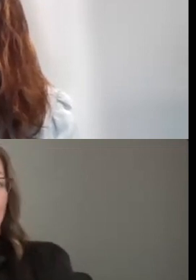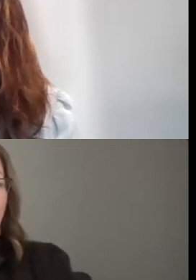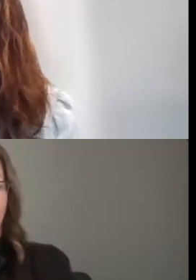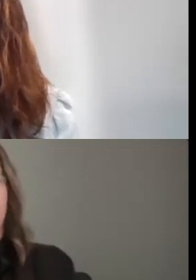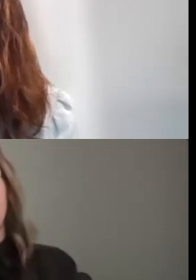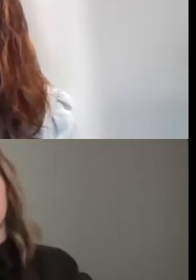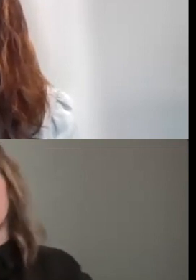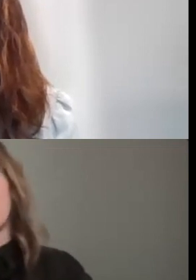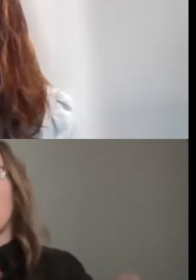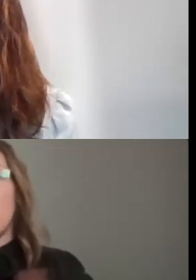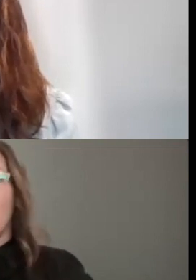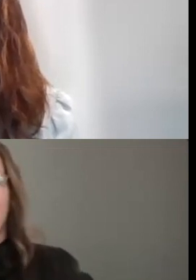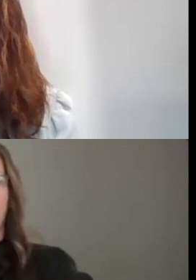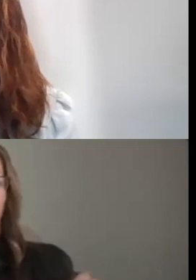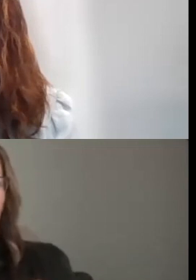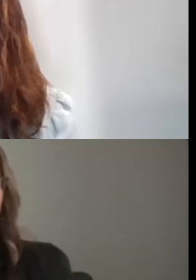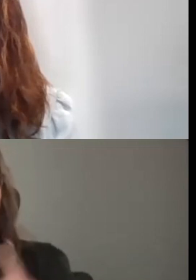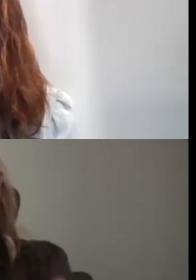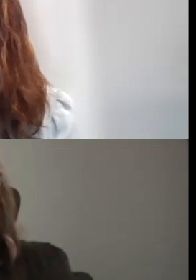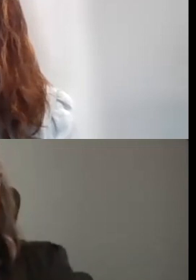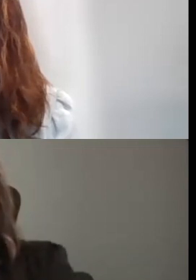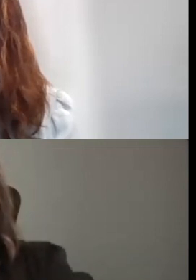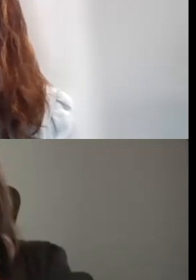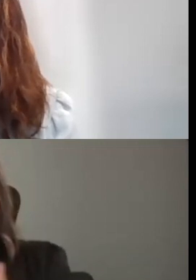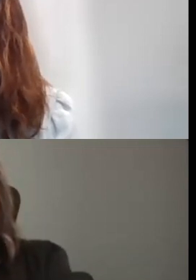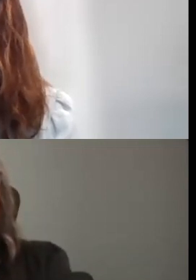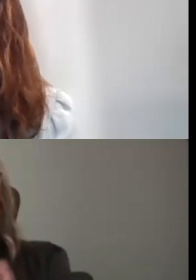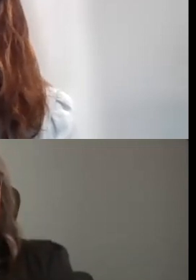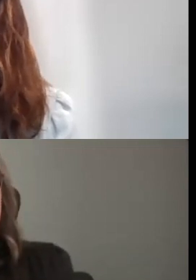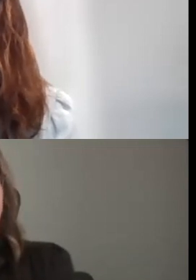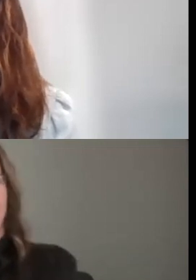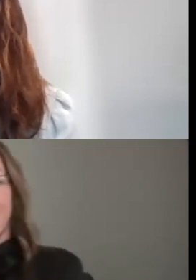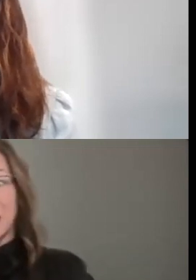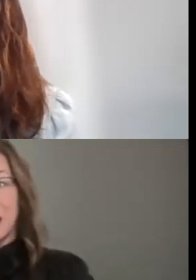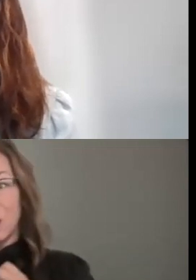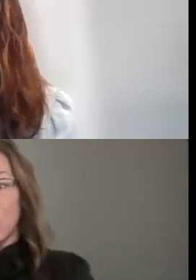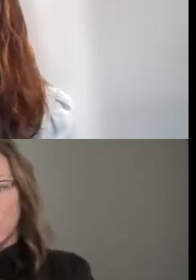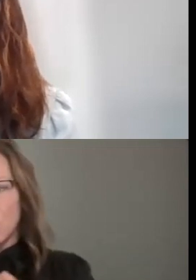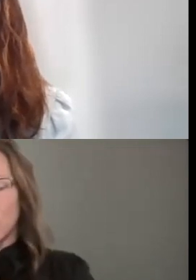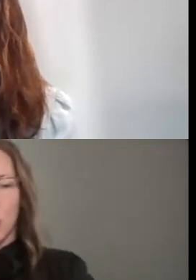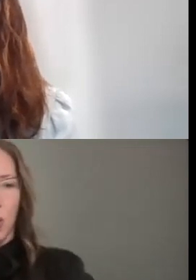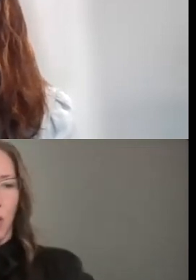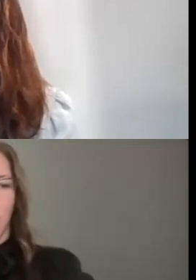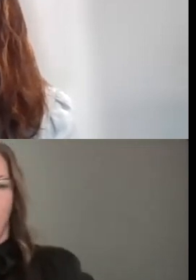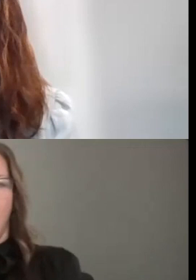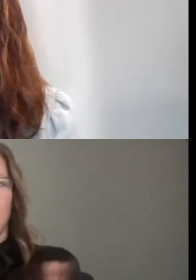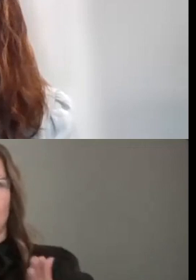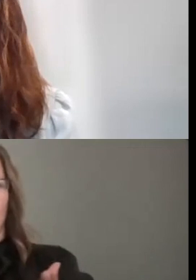BUT YOU CAN ALWAYS CONSULT WITH THE SPECIALIST IF SOME OF, IF THAT'S DIFFICULT OR, YOU KNOW, IT DOESN'T QUITE SERVE YOUR NEEDS.